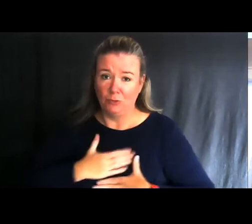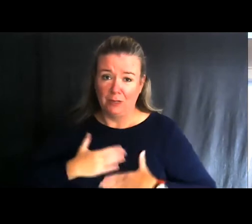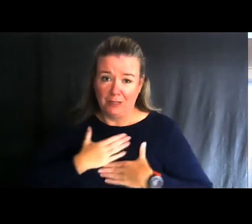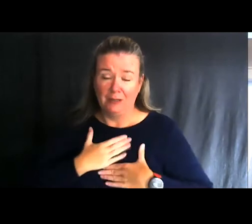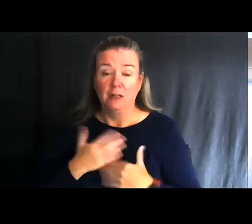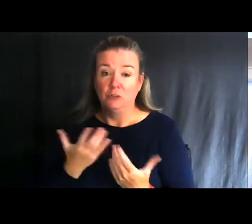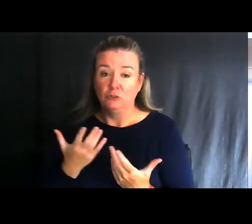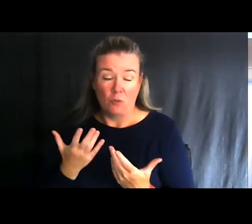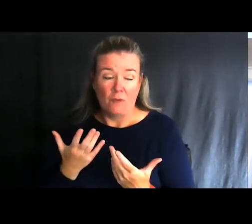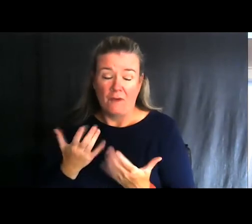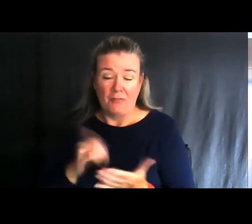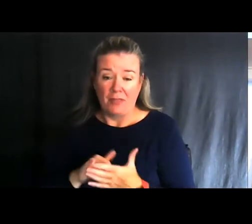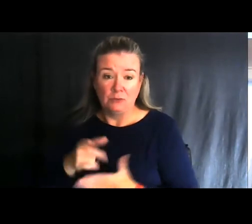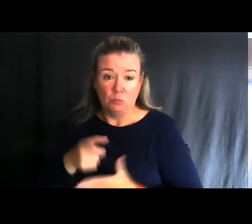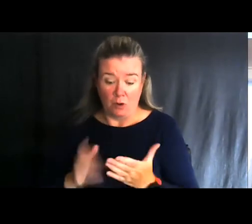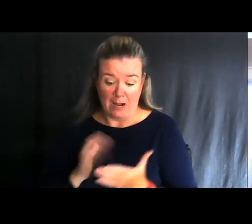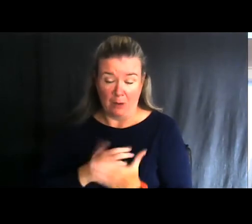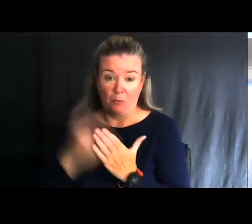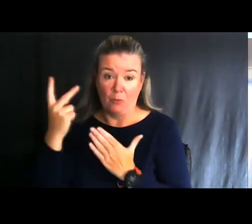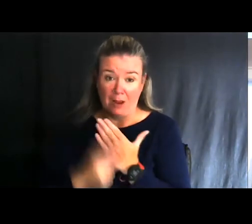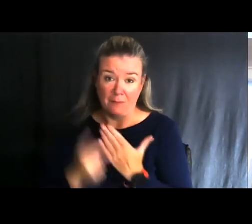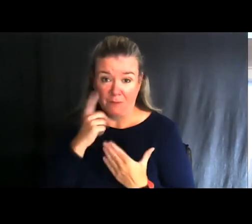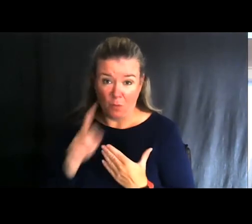So, anyways, that’s what our program is and it’s just doing great.